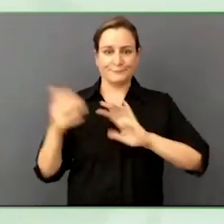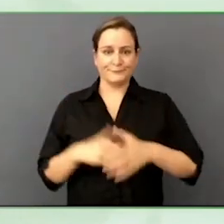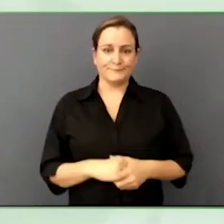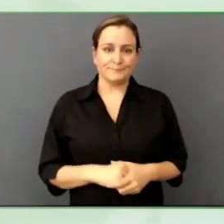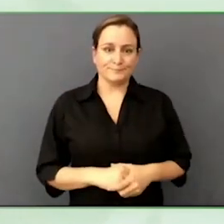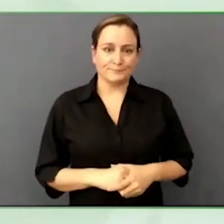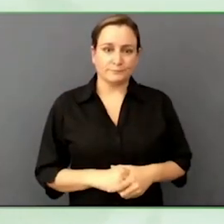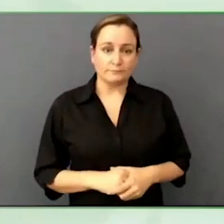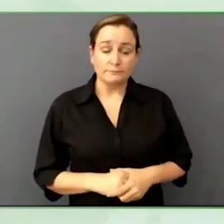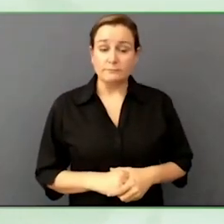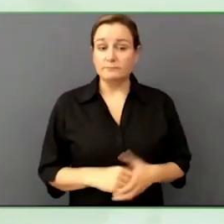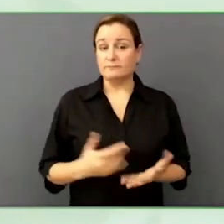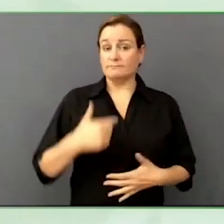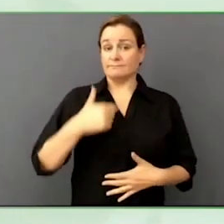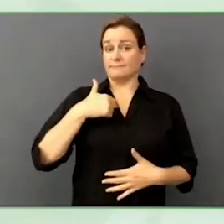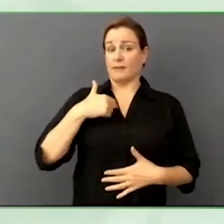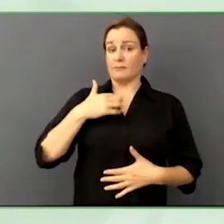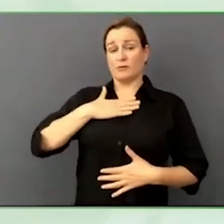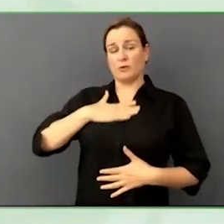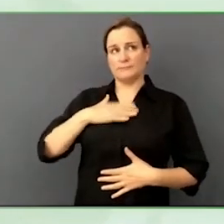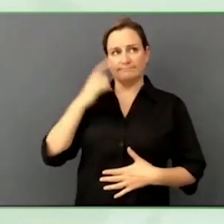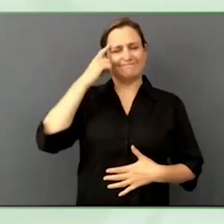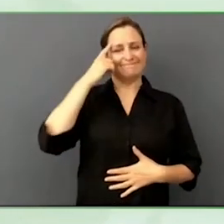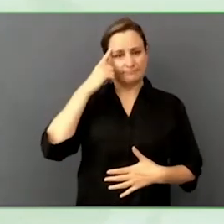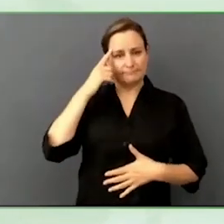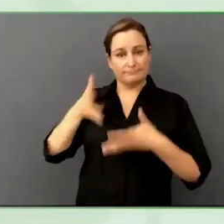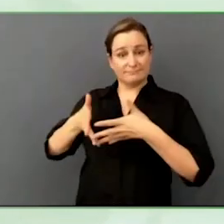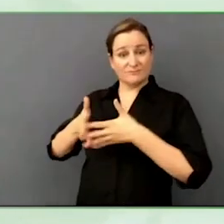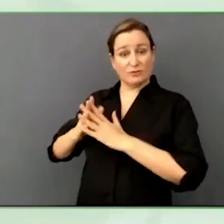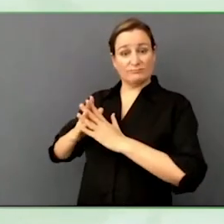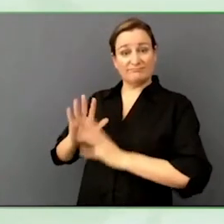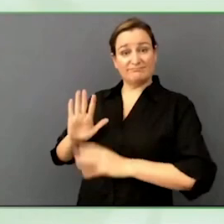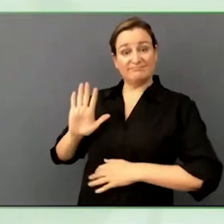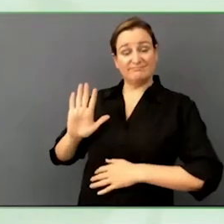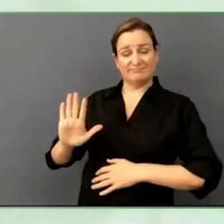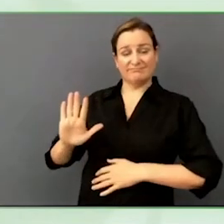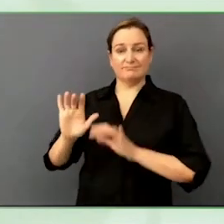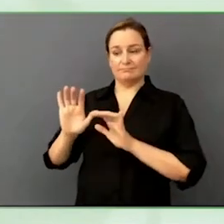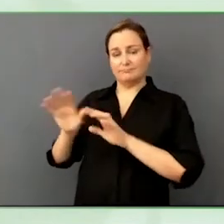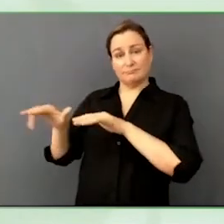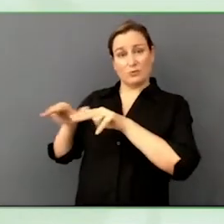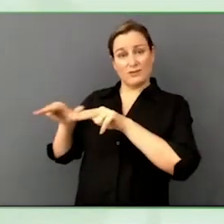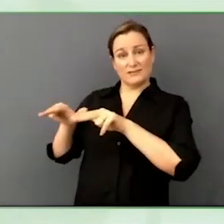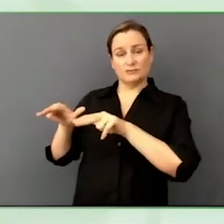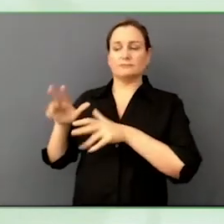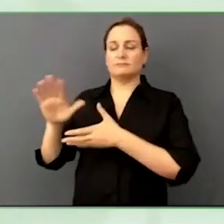start a company that focused on including people with disabilities in the workplace and consumer marketplace.